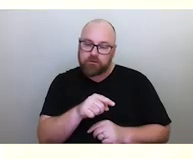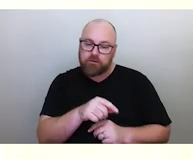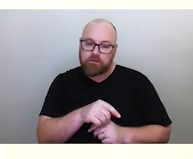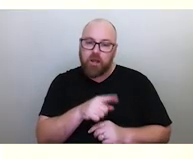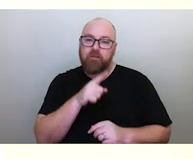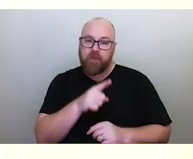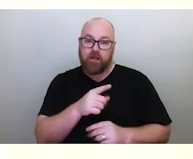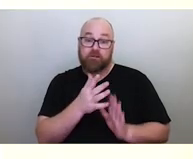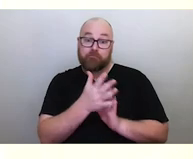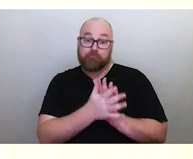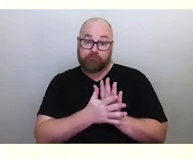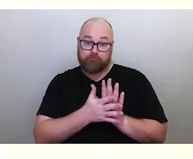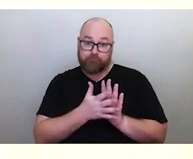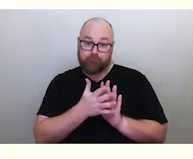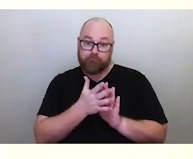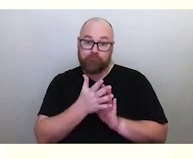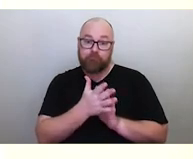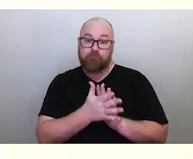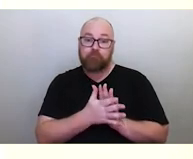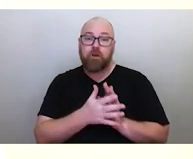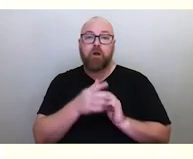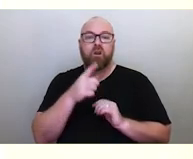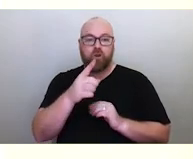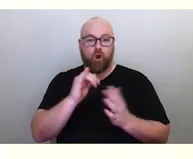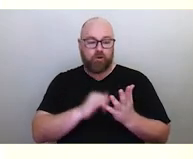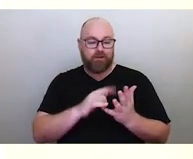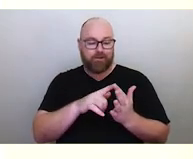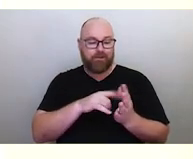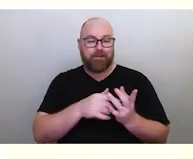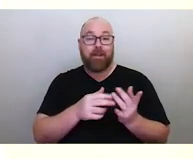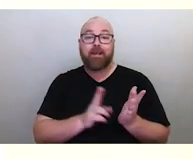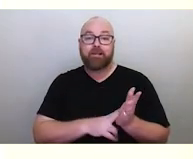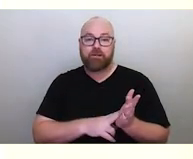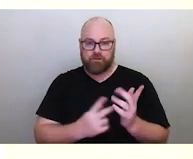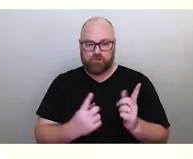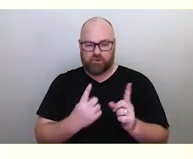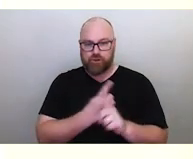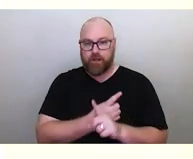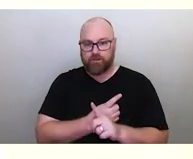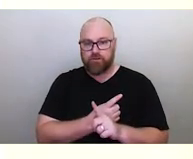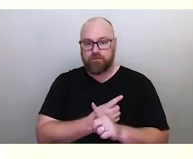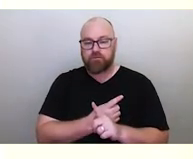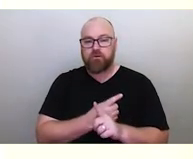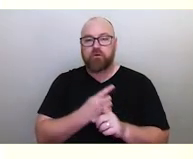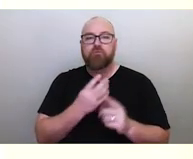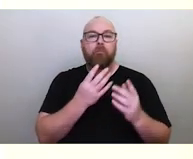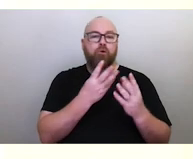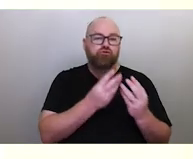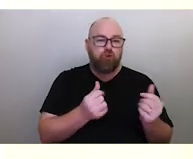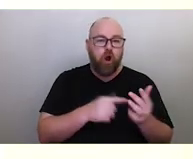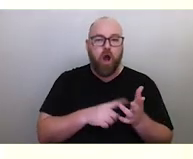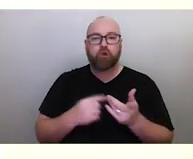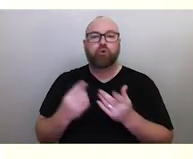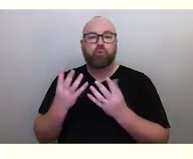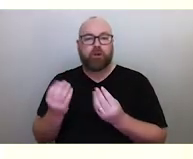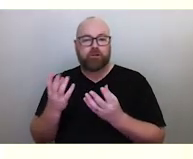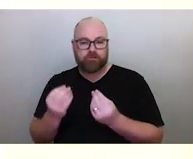And this indicates that this seasonal change from the sager to the (koki), the monsoon will begin coming relatively soon.